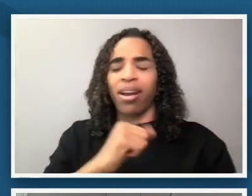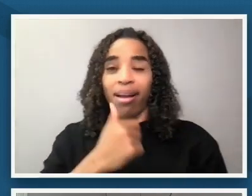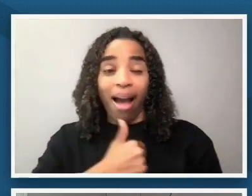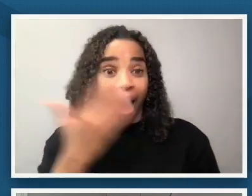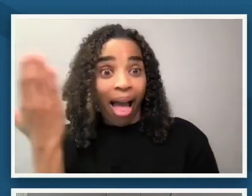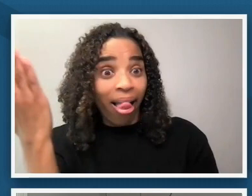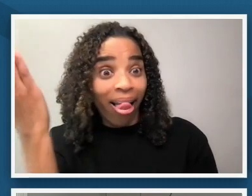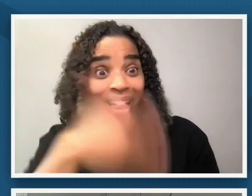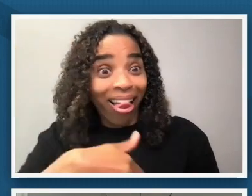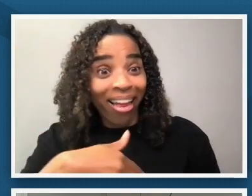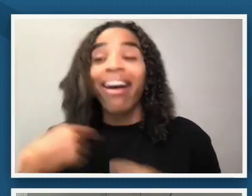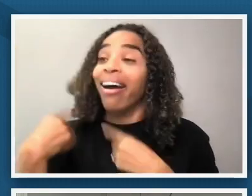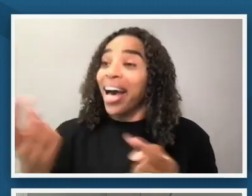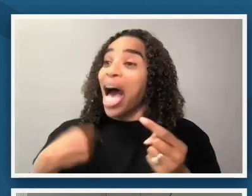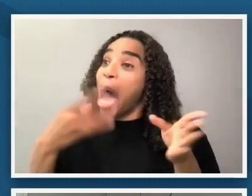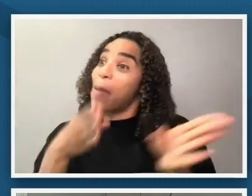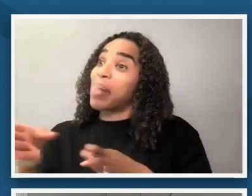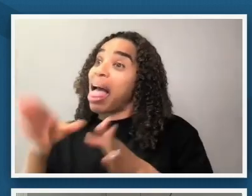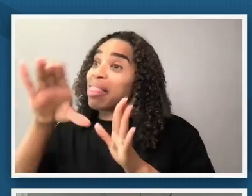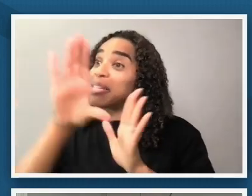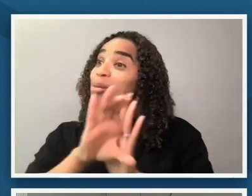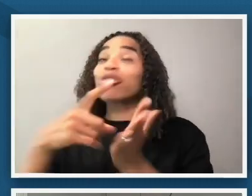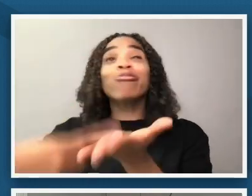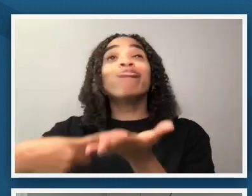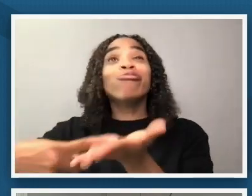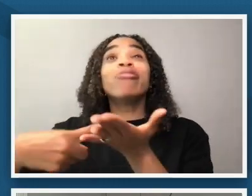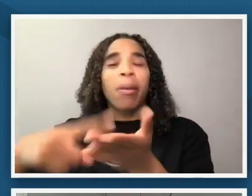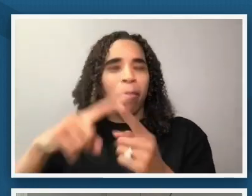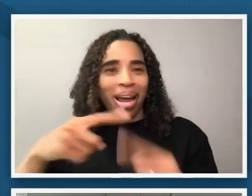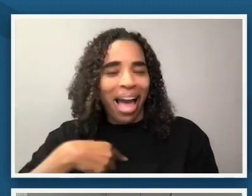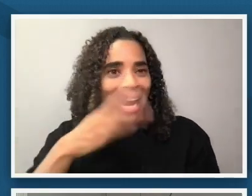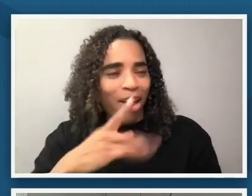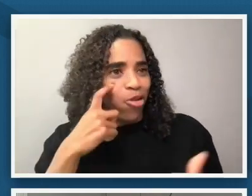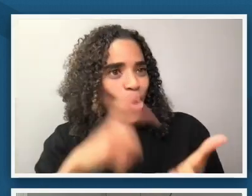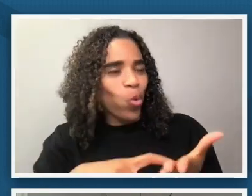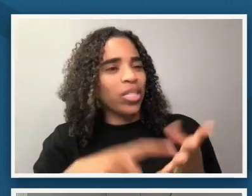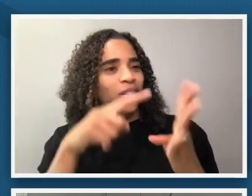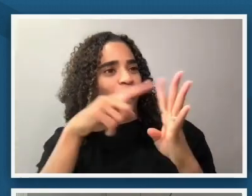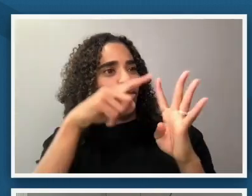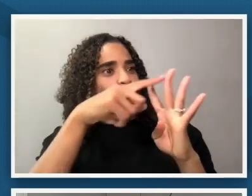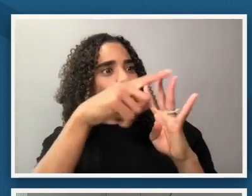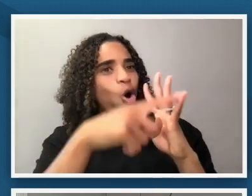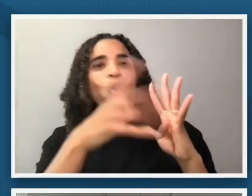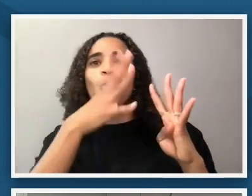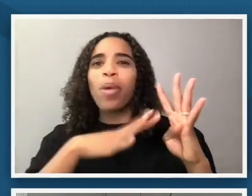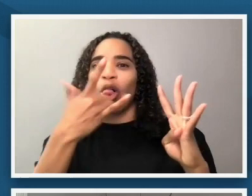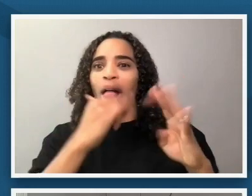planning and so i was really grateful that you shared that connection with me